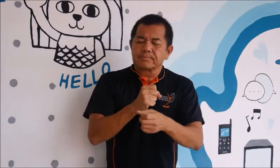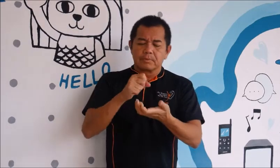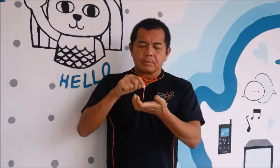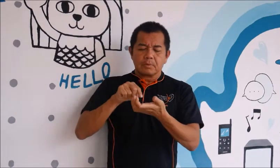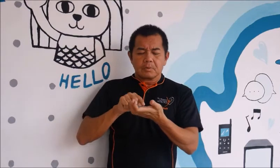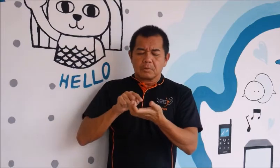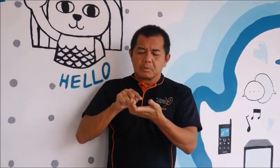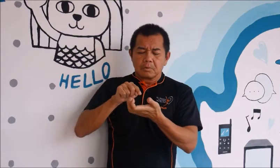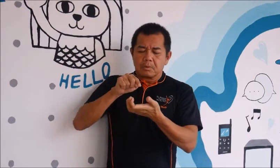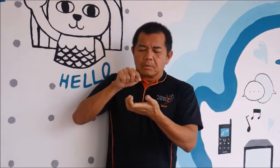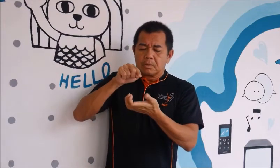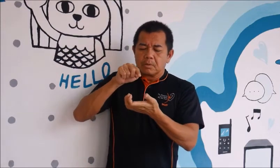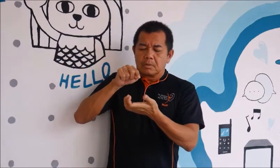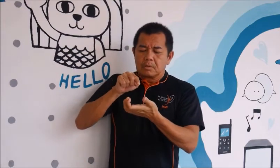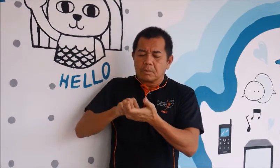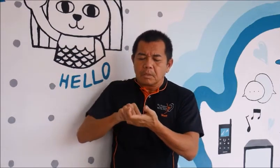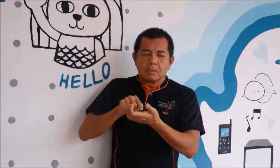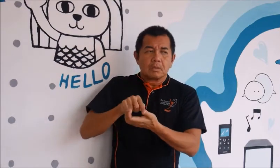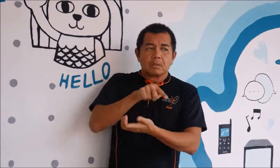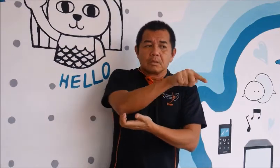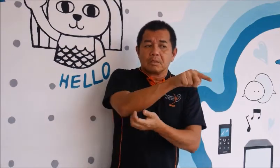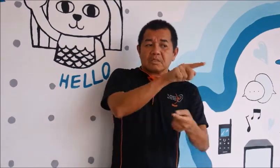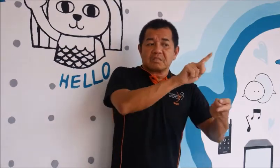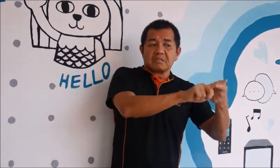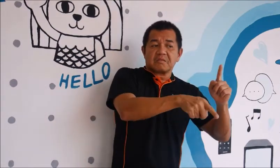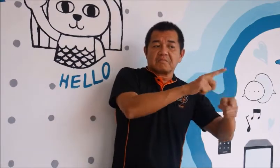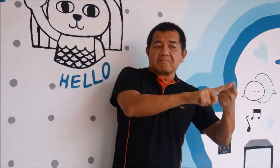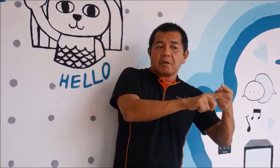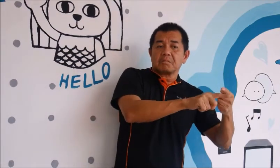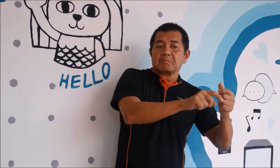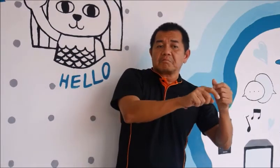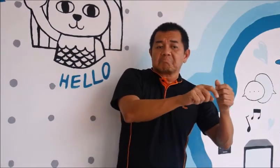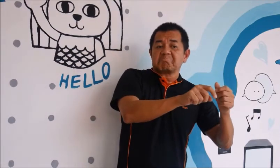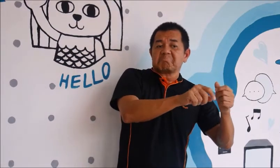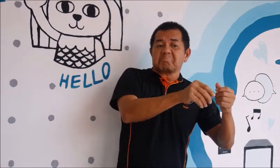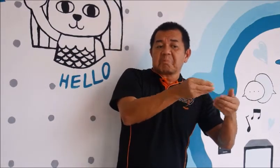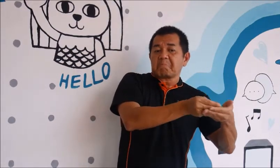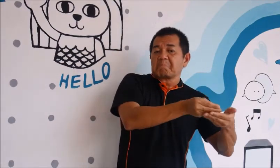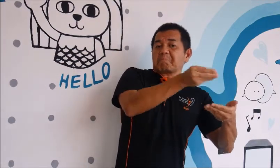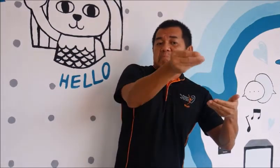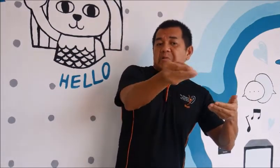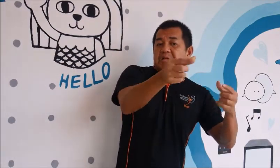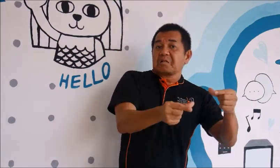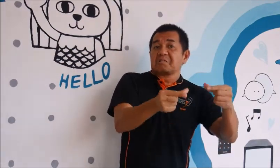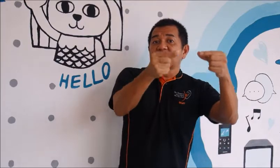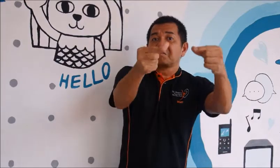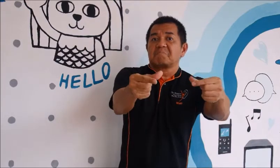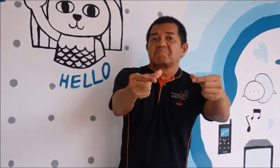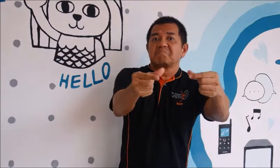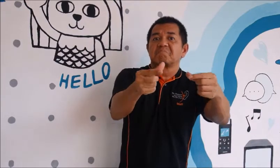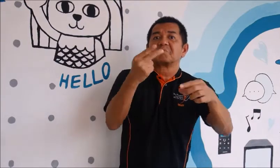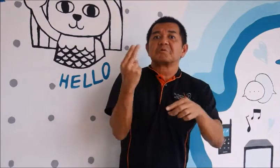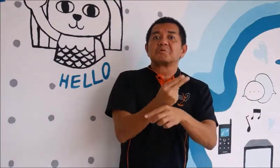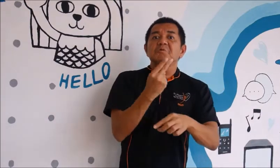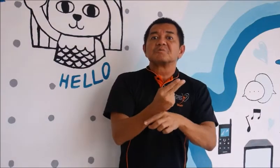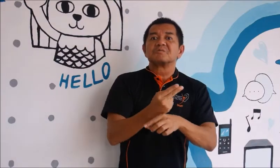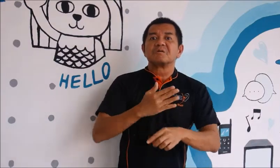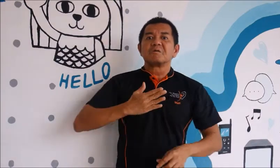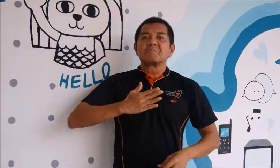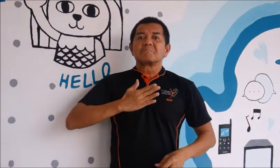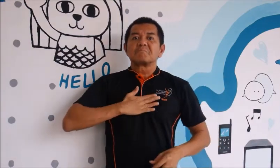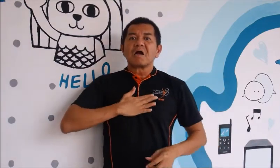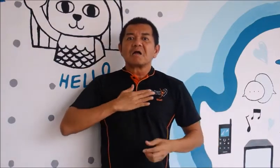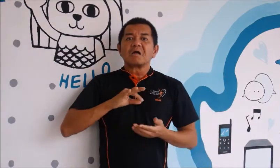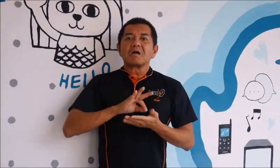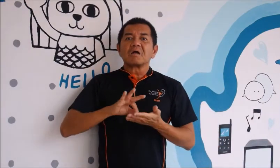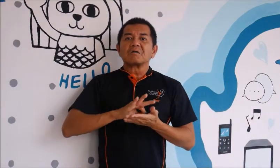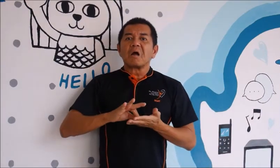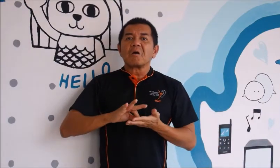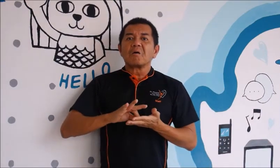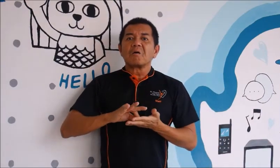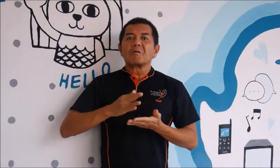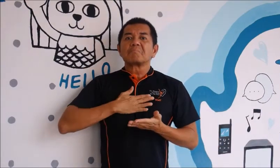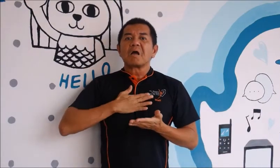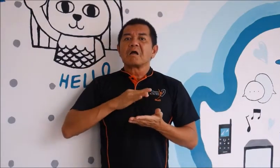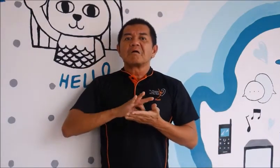Once I click it, this scammer buy gift cards using my account.